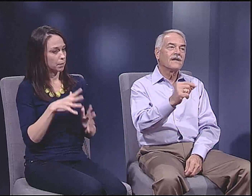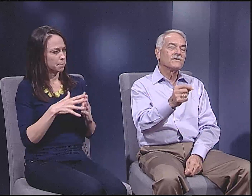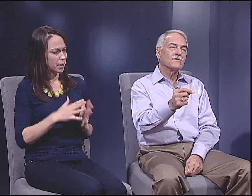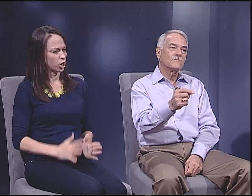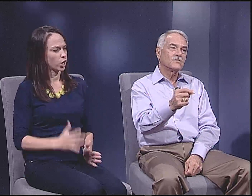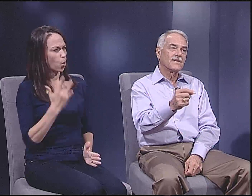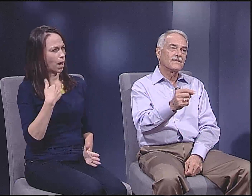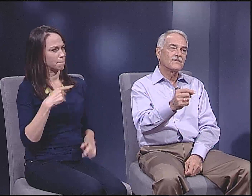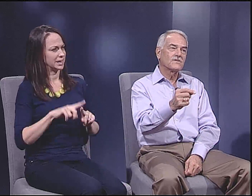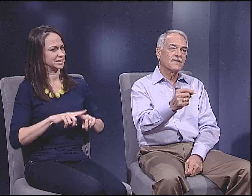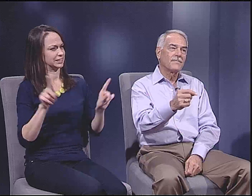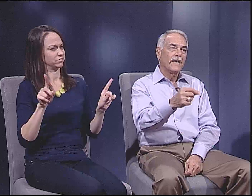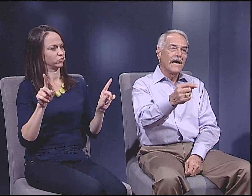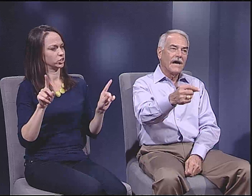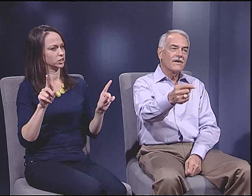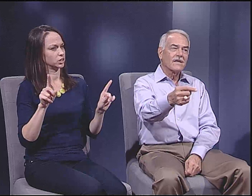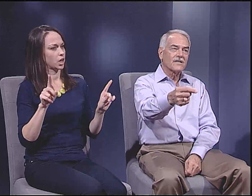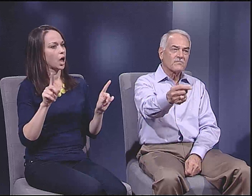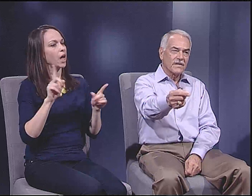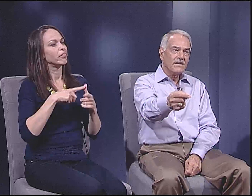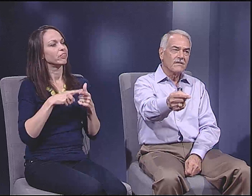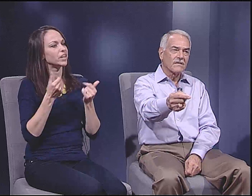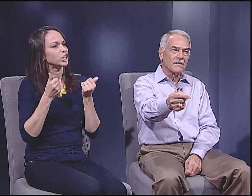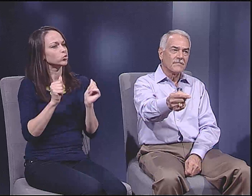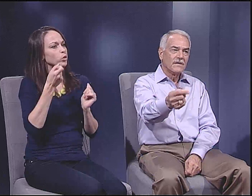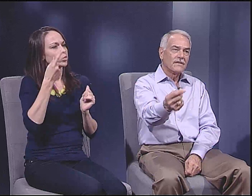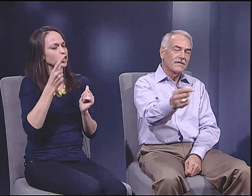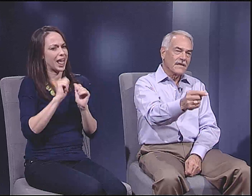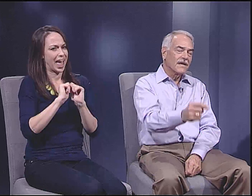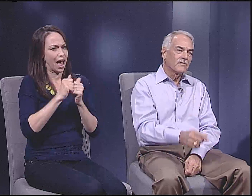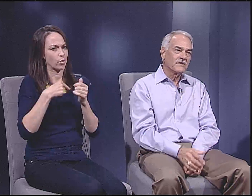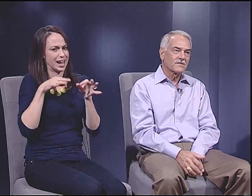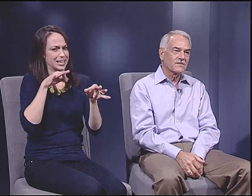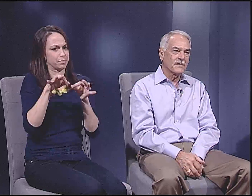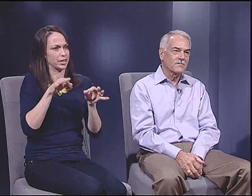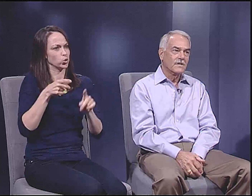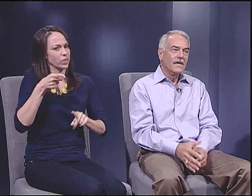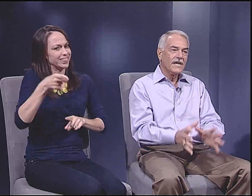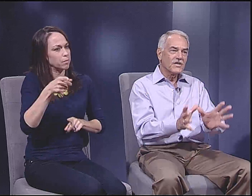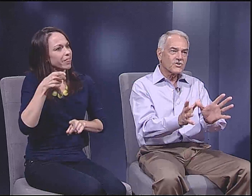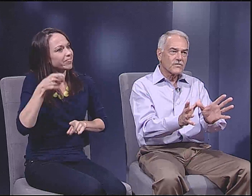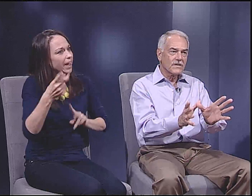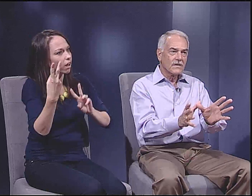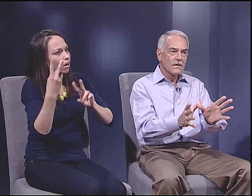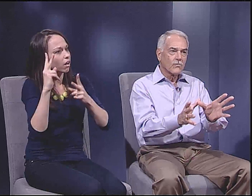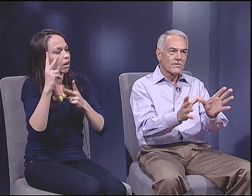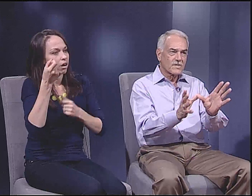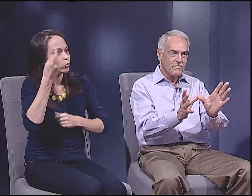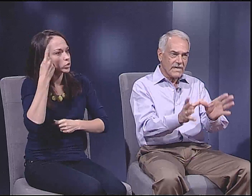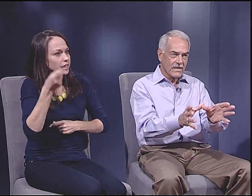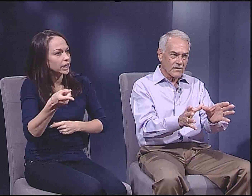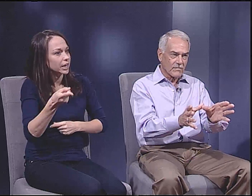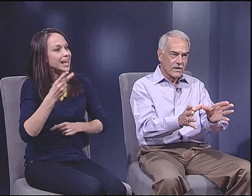And why was I a different American? And then I also tried to understand how can I explain to them that they have a misconception.